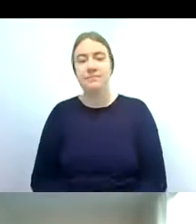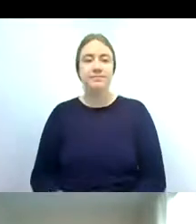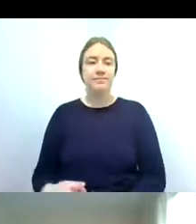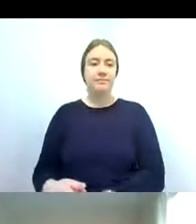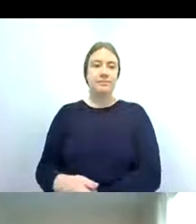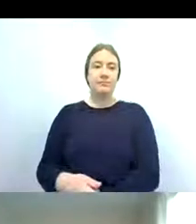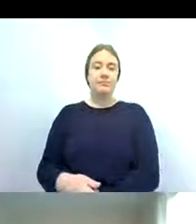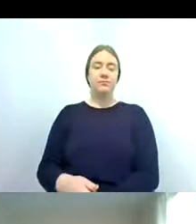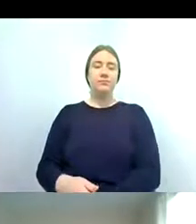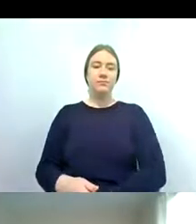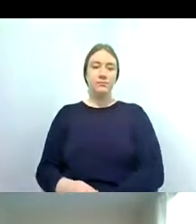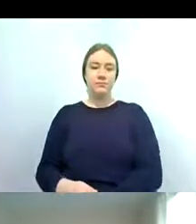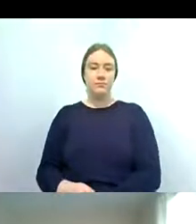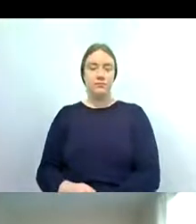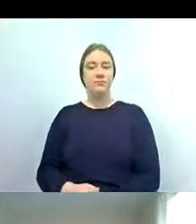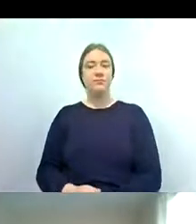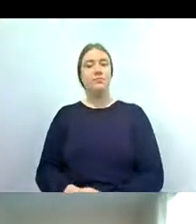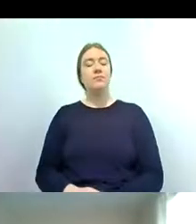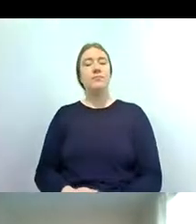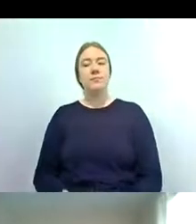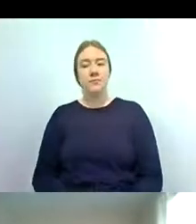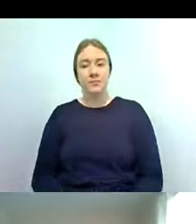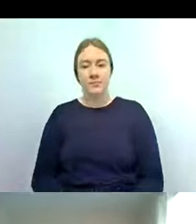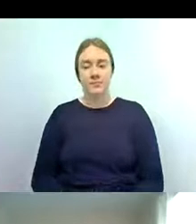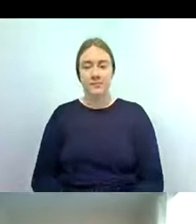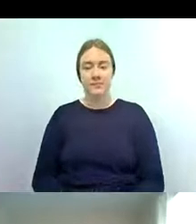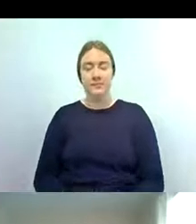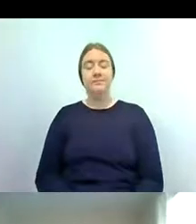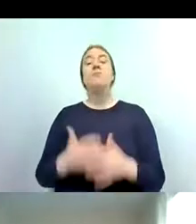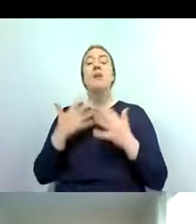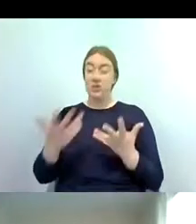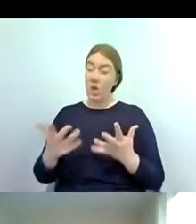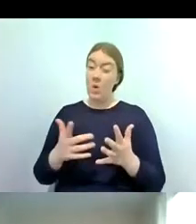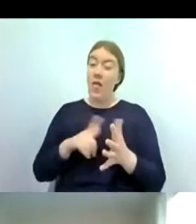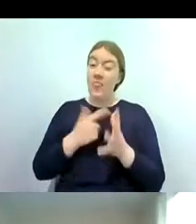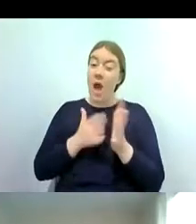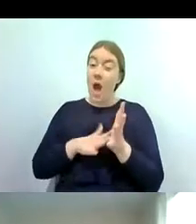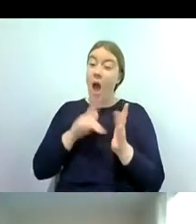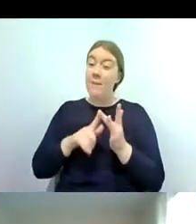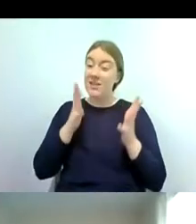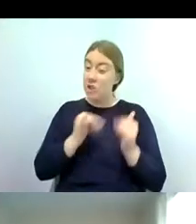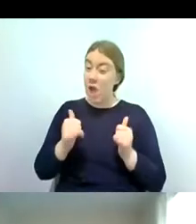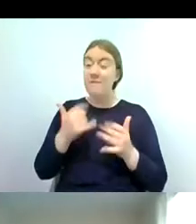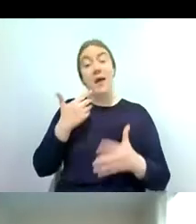once they had run the the basic ARMI survey for a few years they realized that